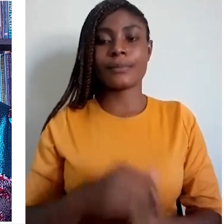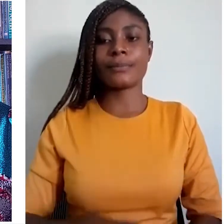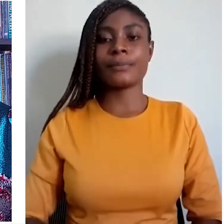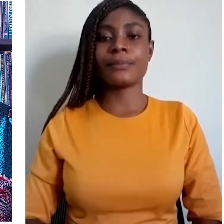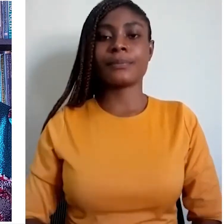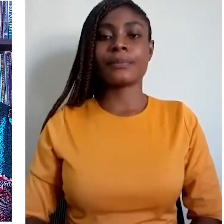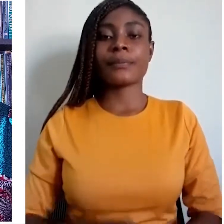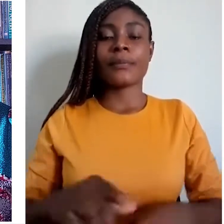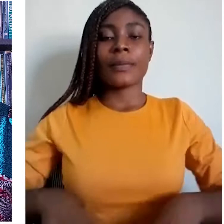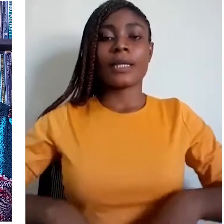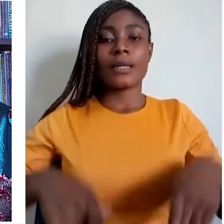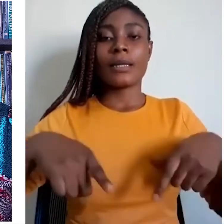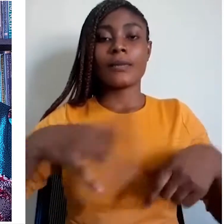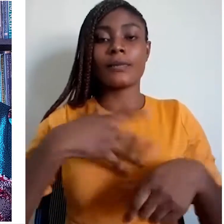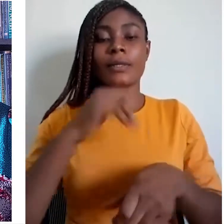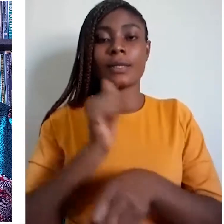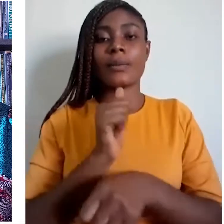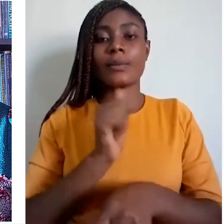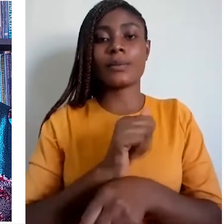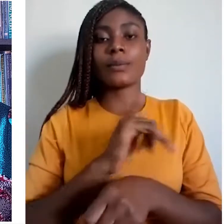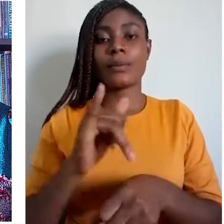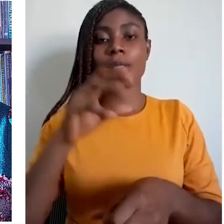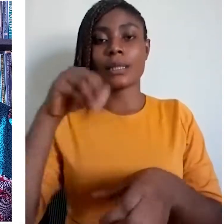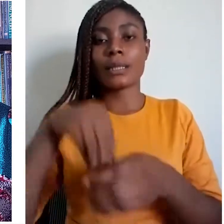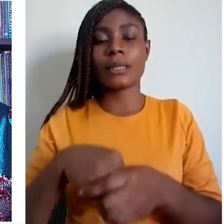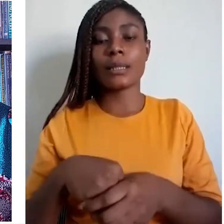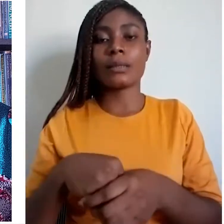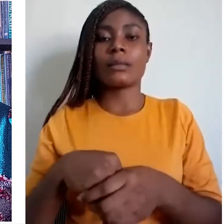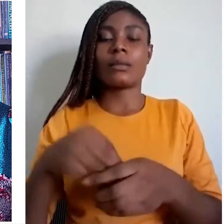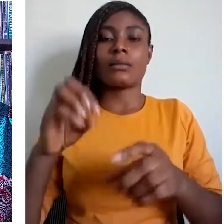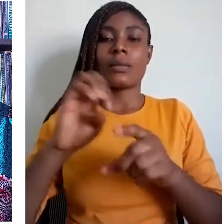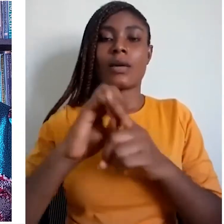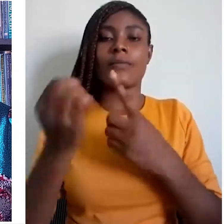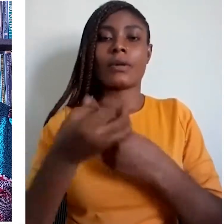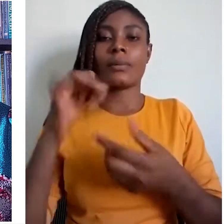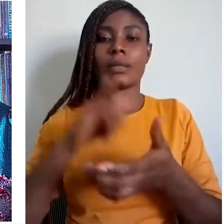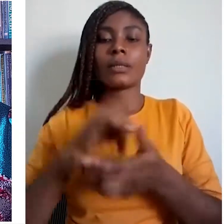Living and working in an environment with several indigenous languages has given me